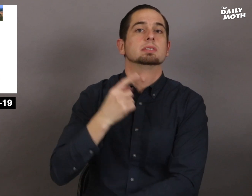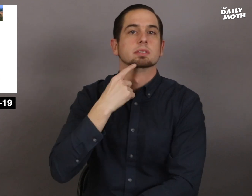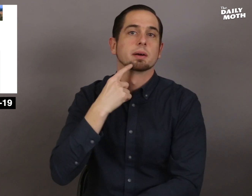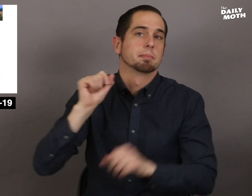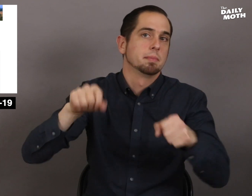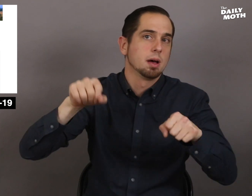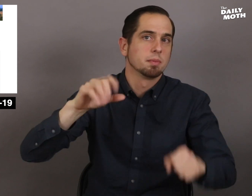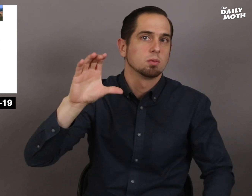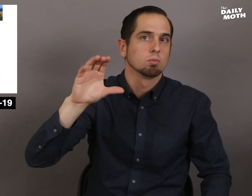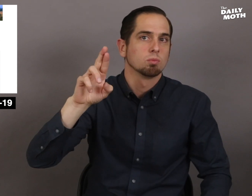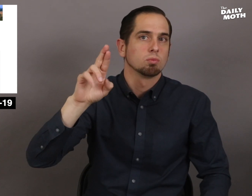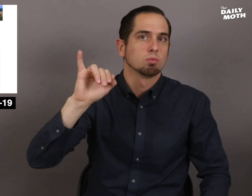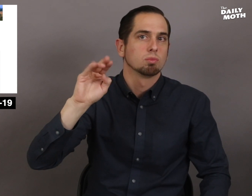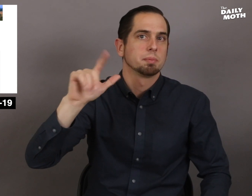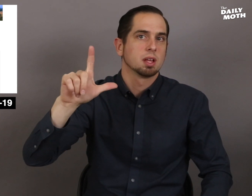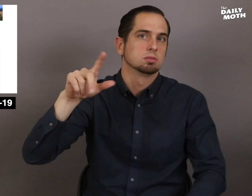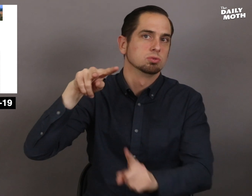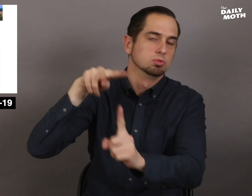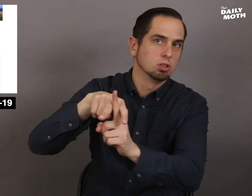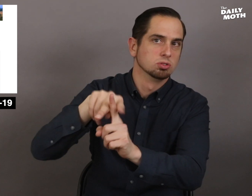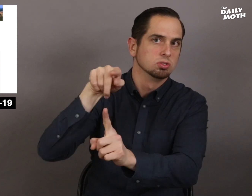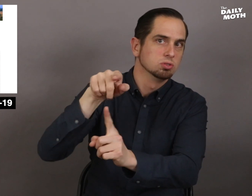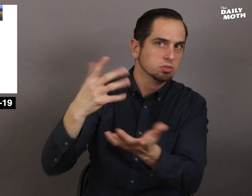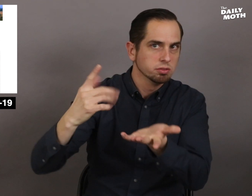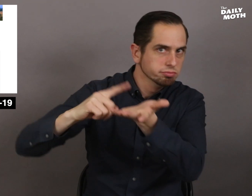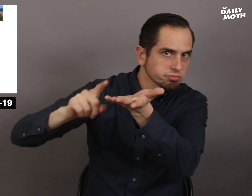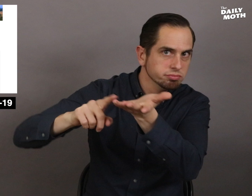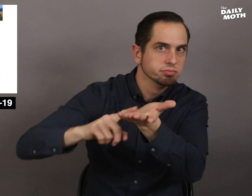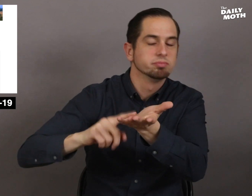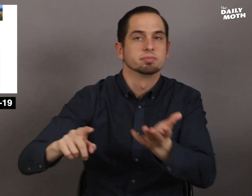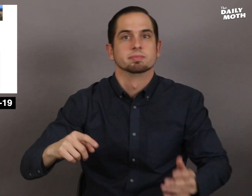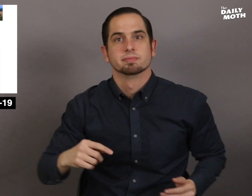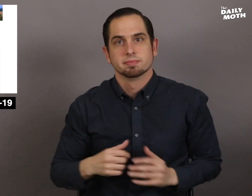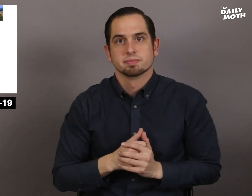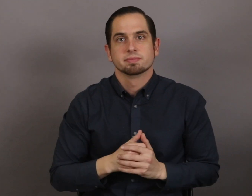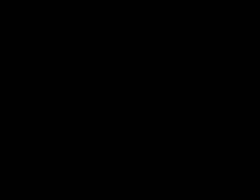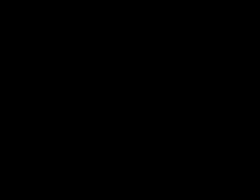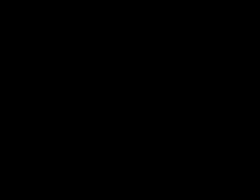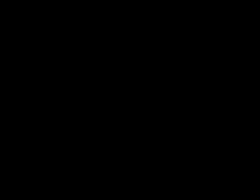and that they might bring criminal charges.